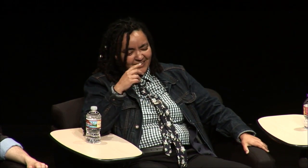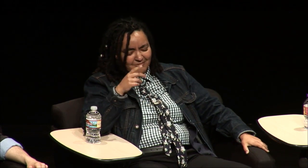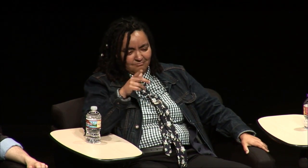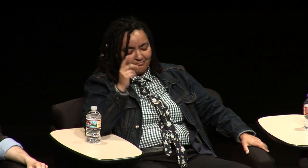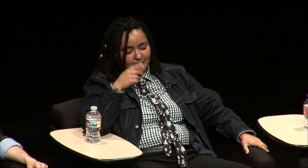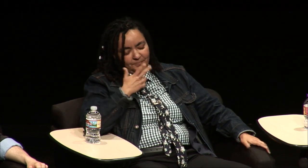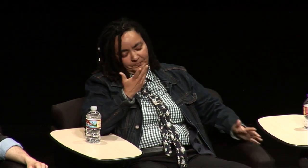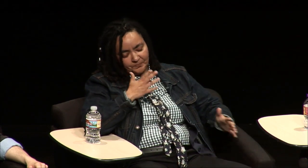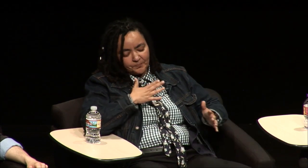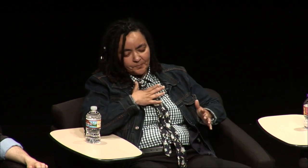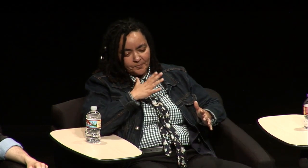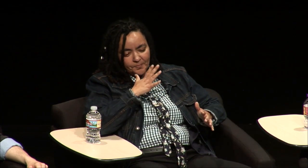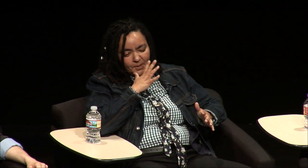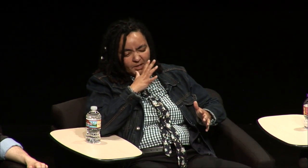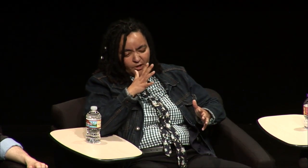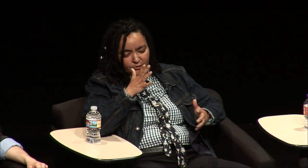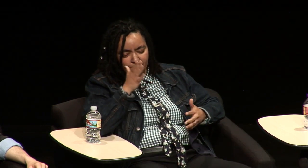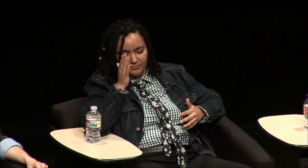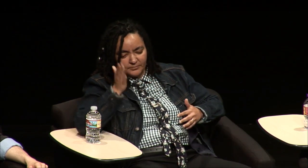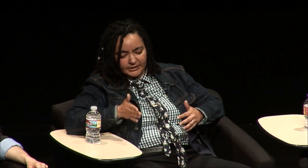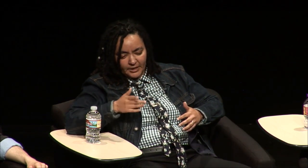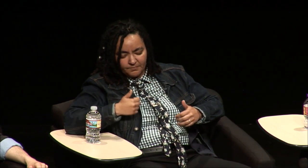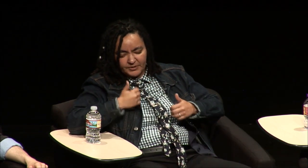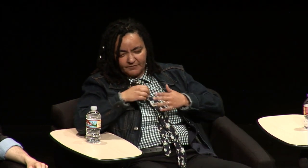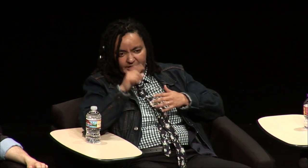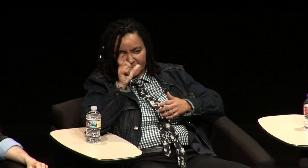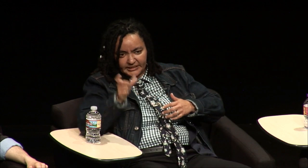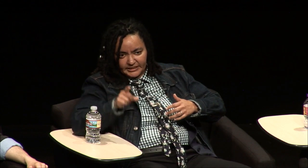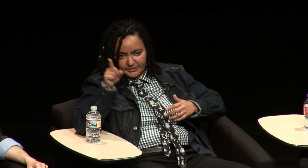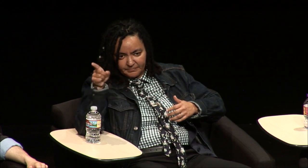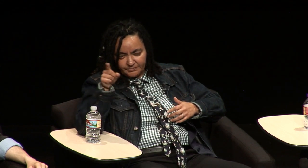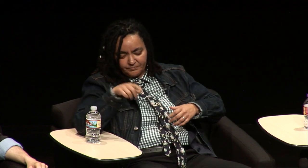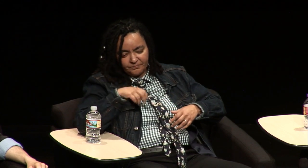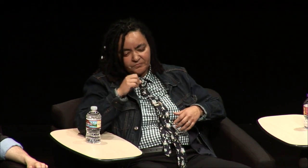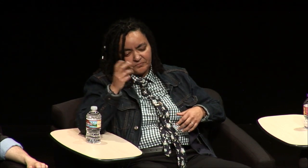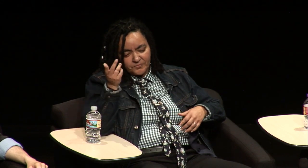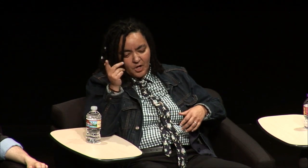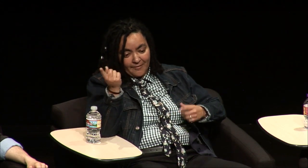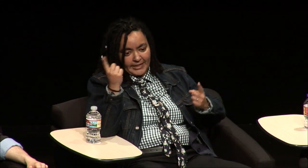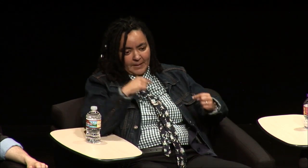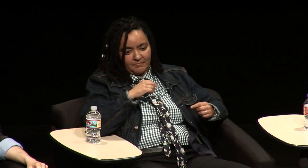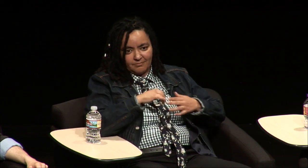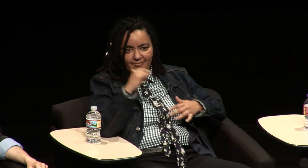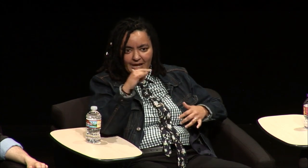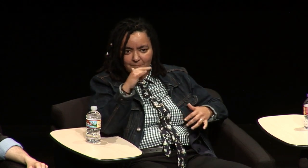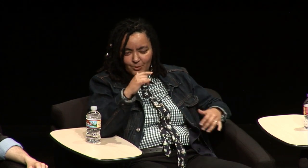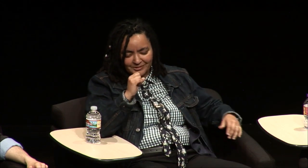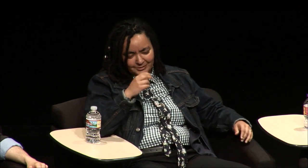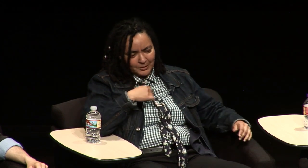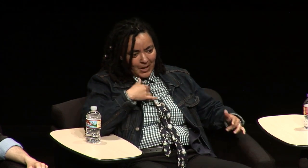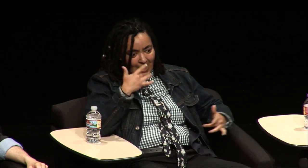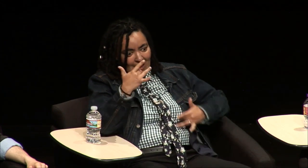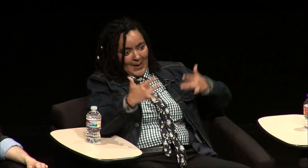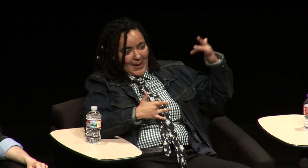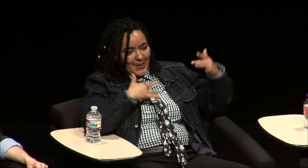came to visit on my mother's side who was from Italy and we were at the